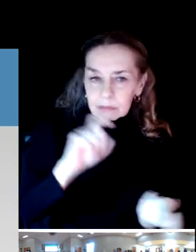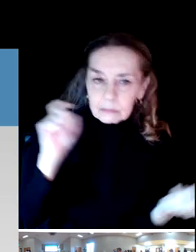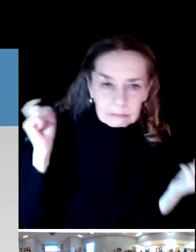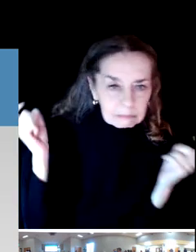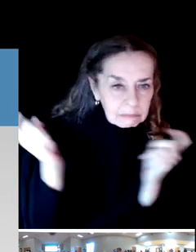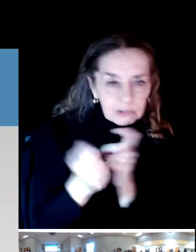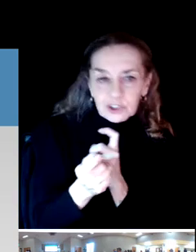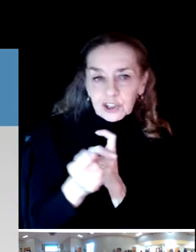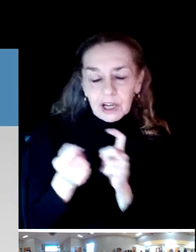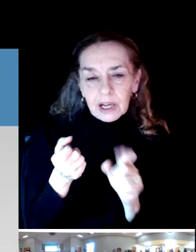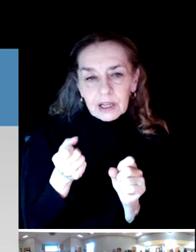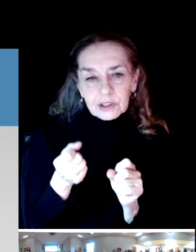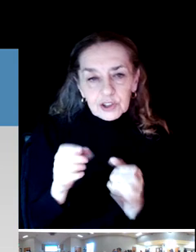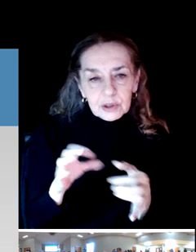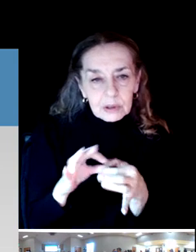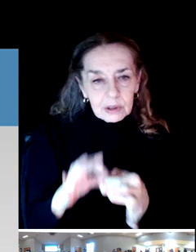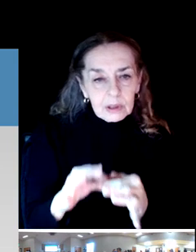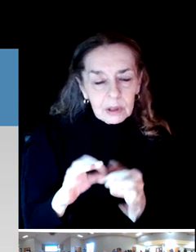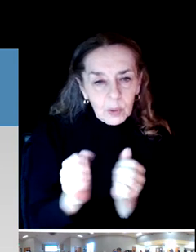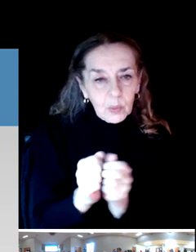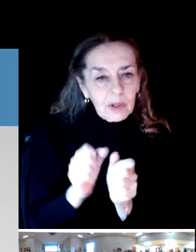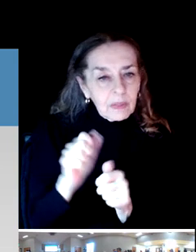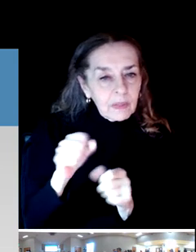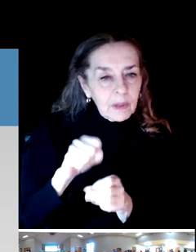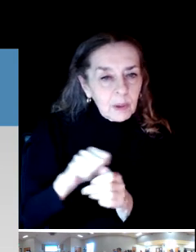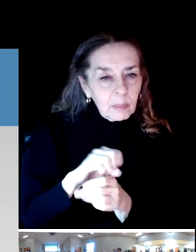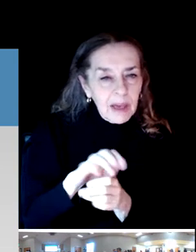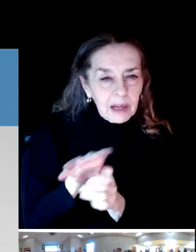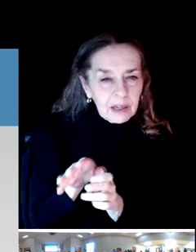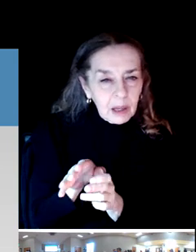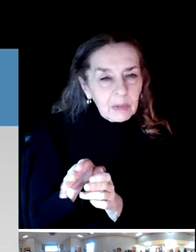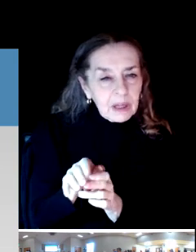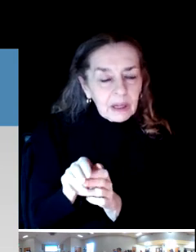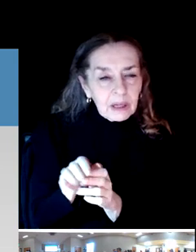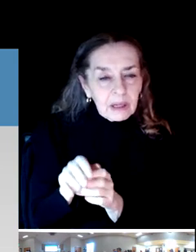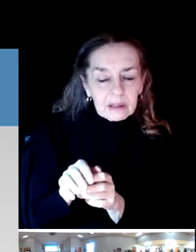the people's needs were met. Use of parks across the United States skyrocketed.